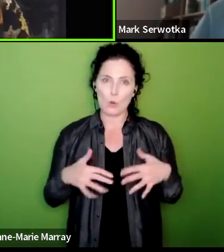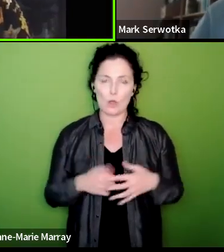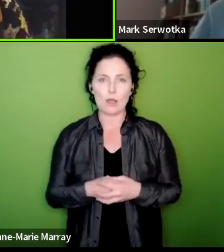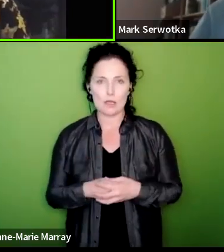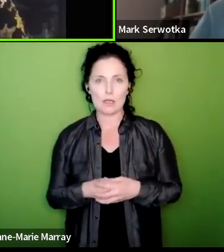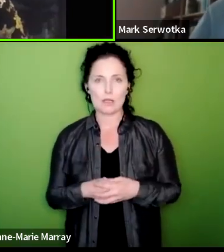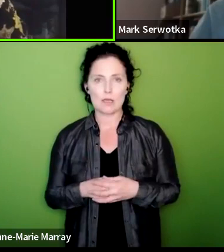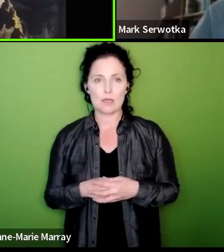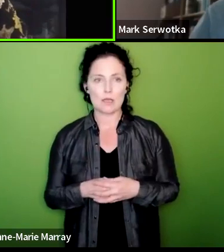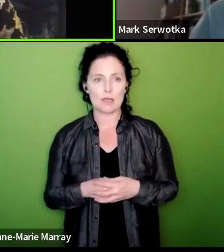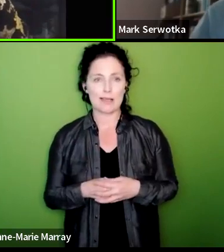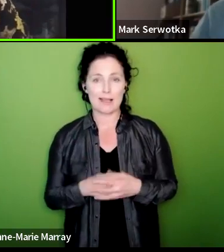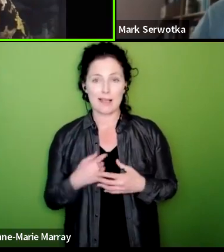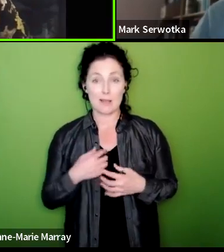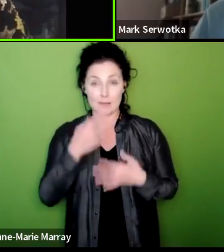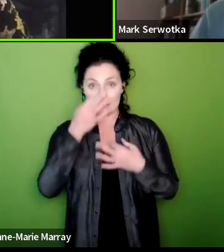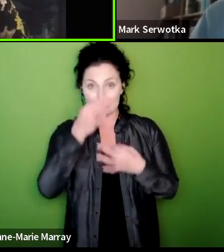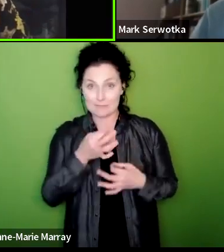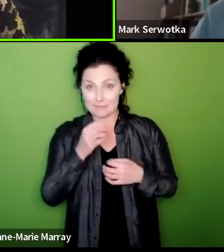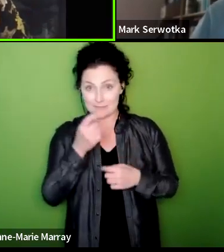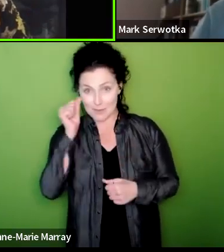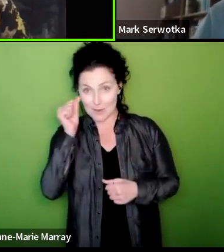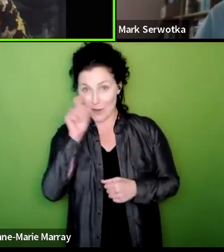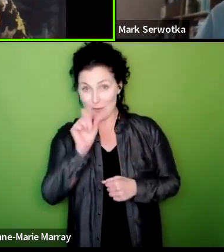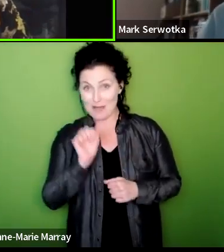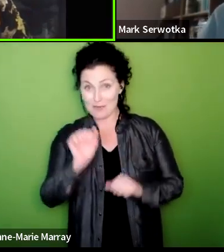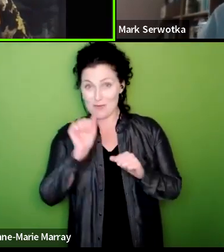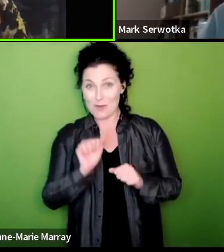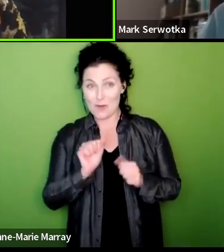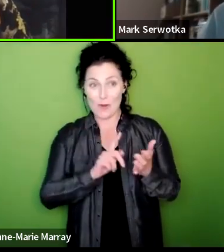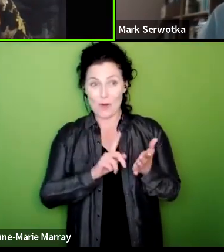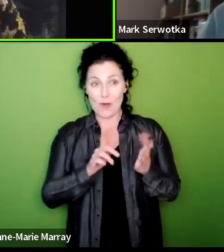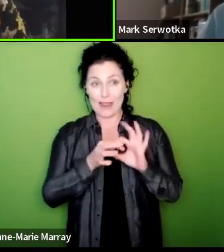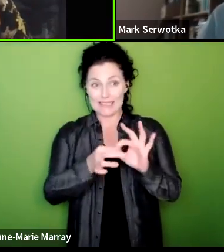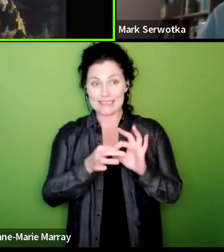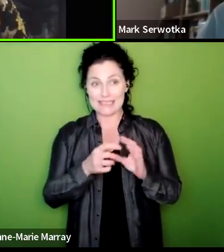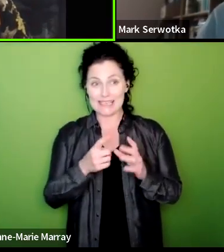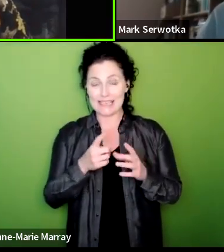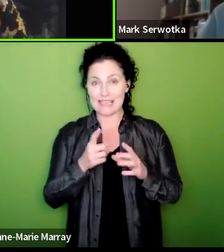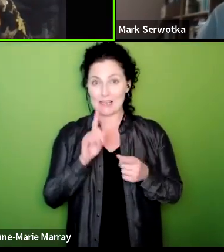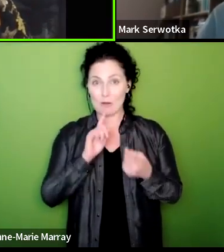I'll be fascinated to know about your LinkedIn comment but um that that's something as you say